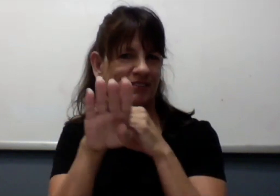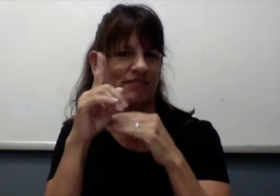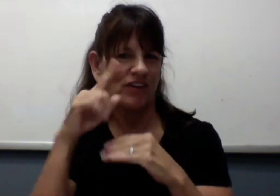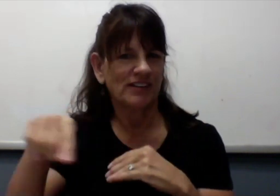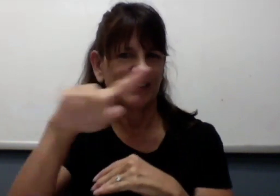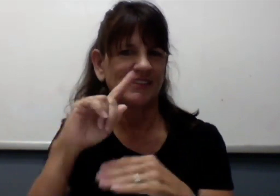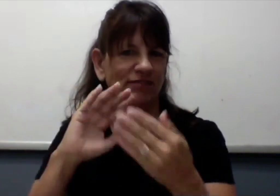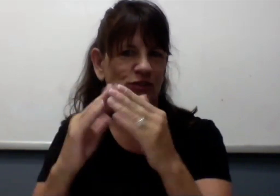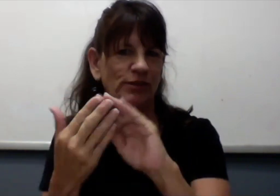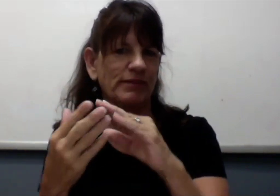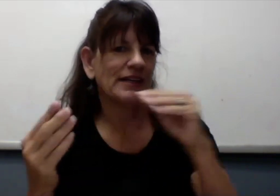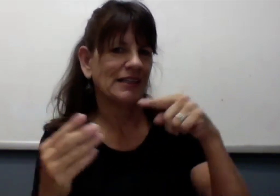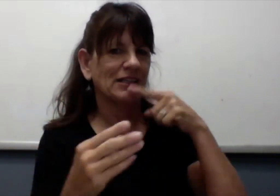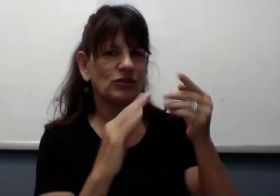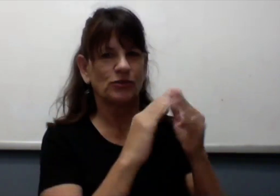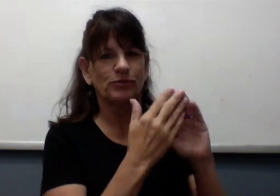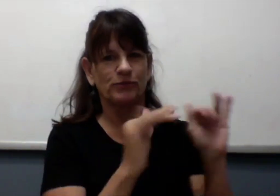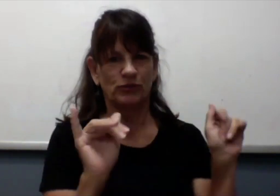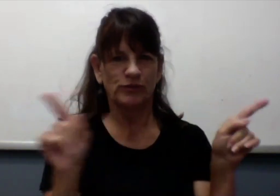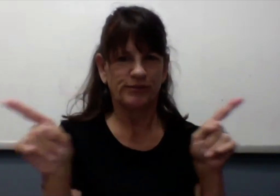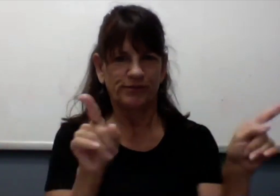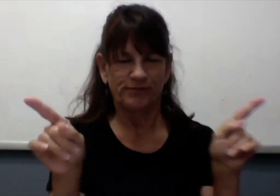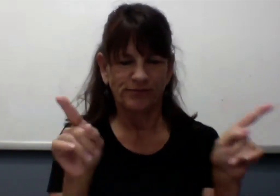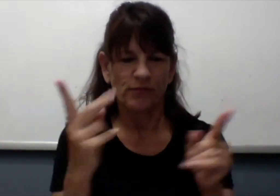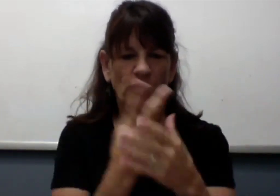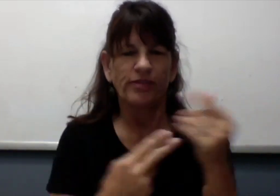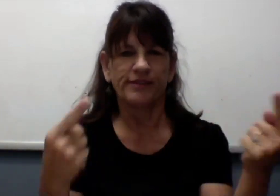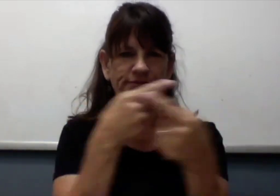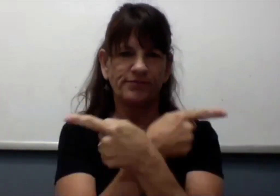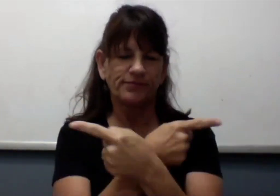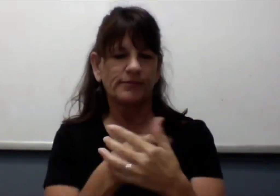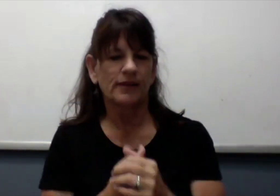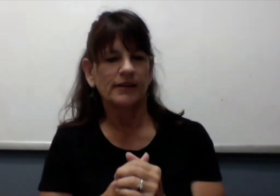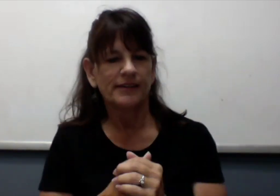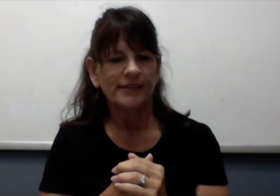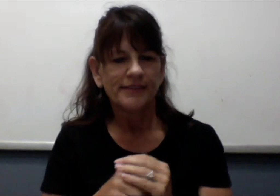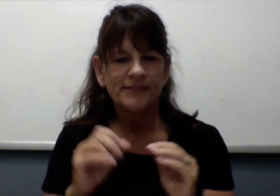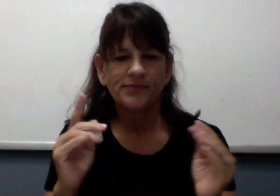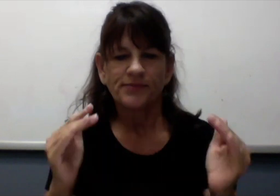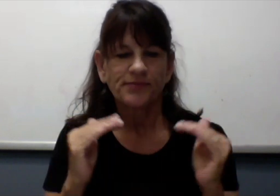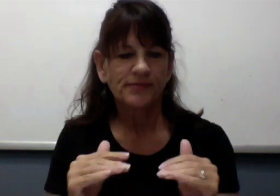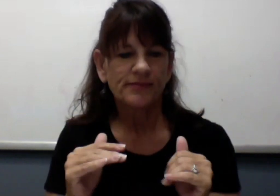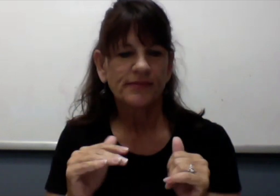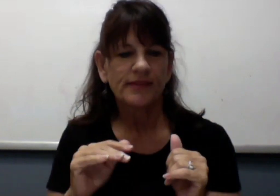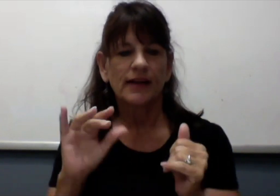communication access happen for both the Deaf and hearing communities in the state. It's s a two-way street.